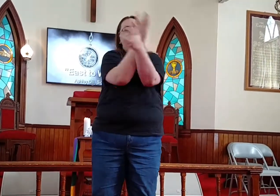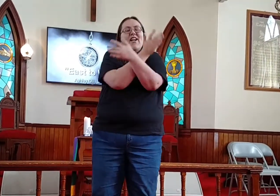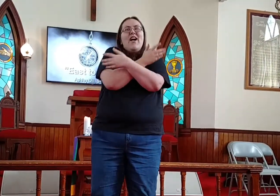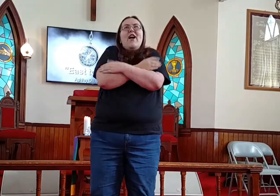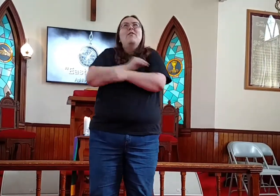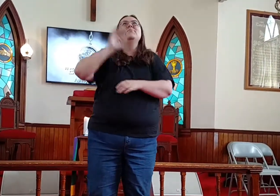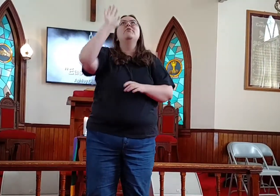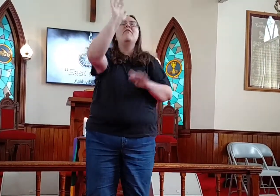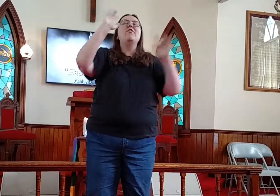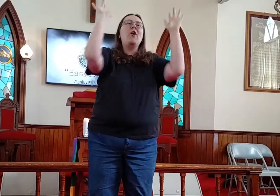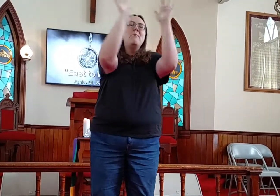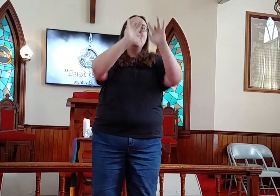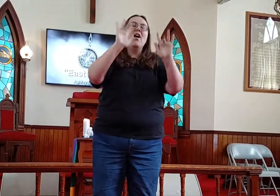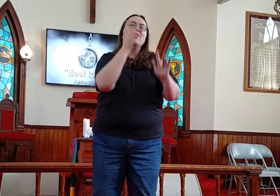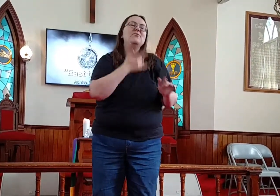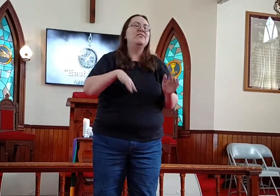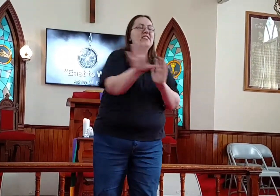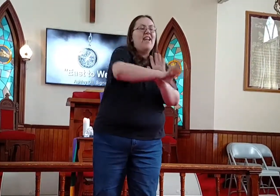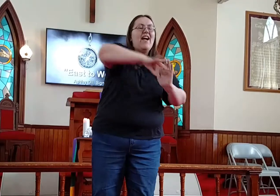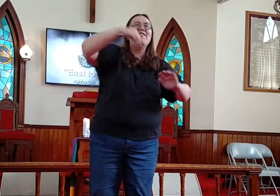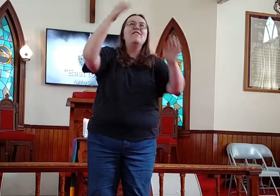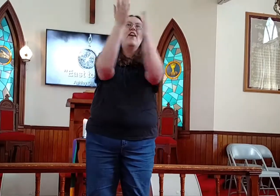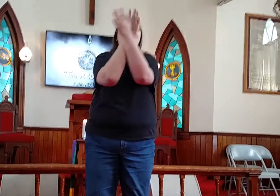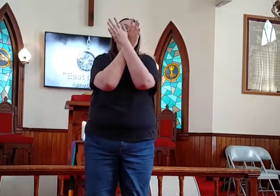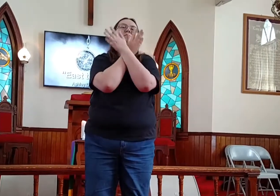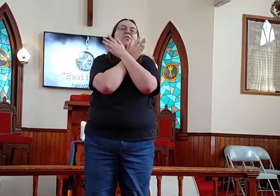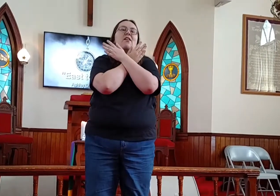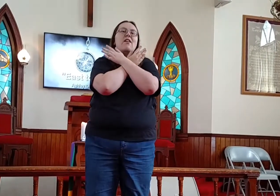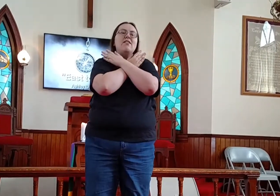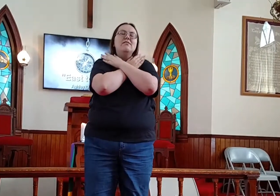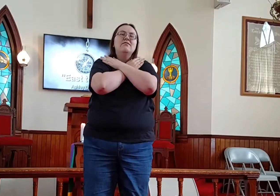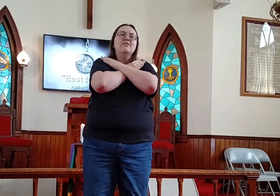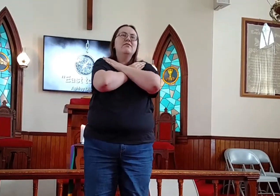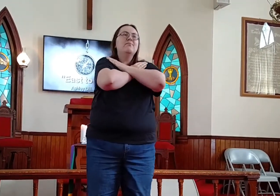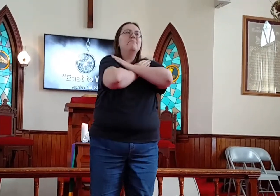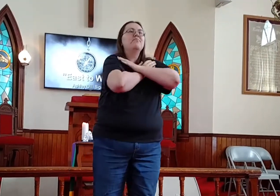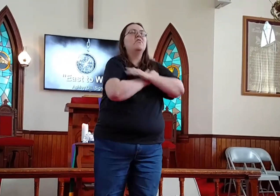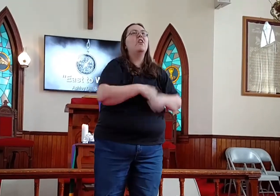In the arms of your mercy I find rest